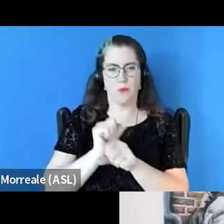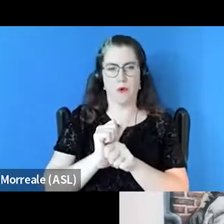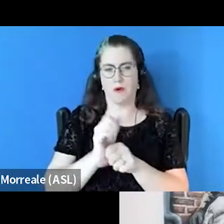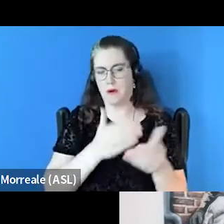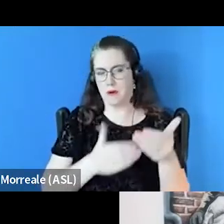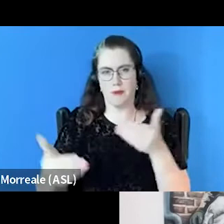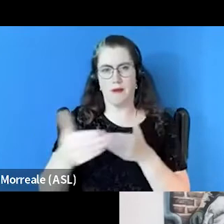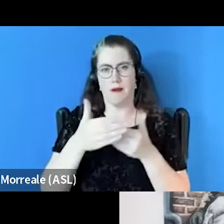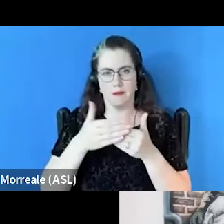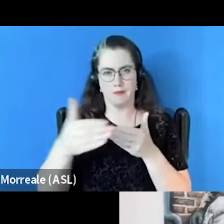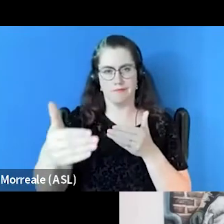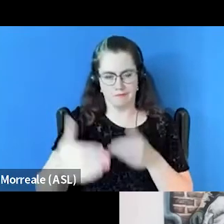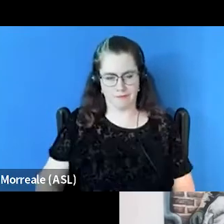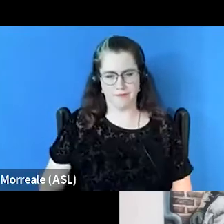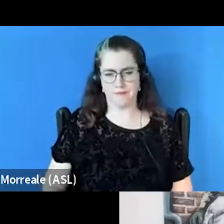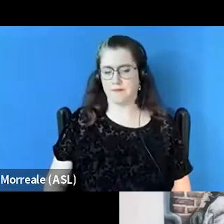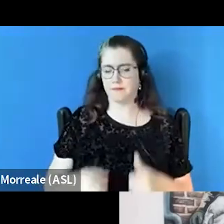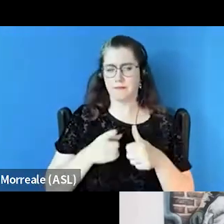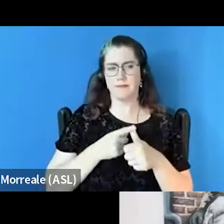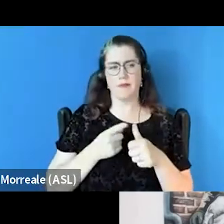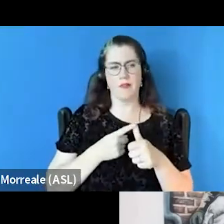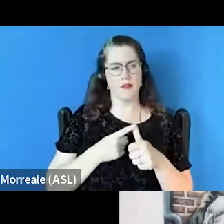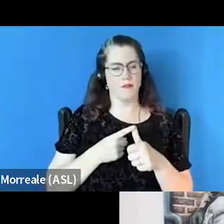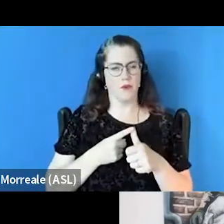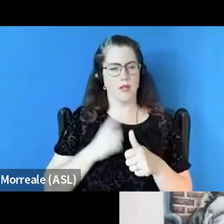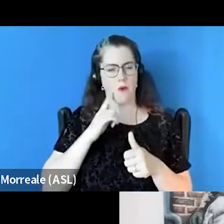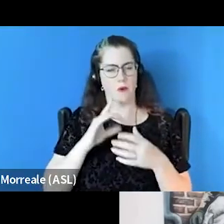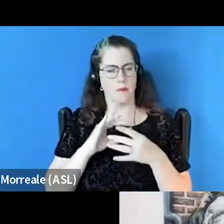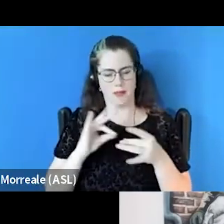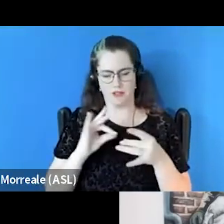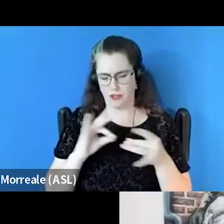The first one I'll mention, I think is not a new program,